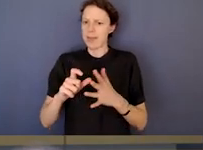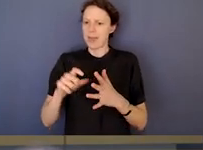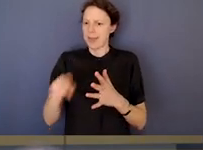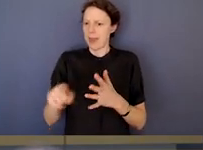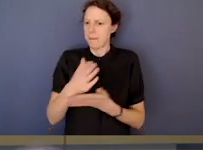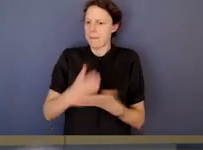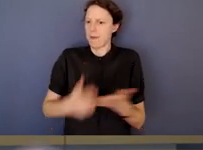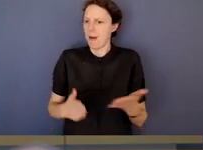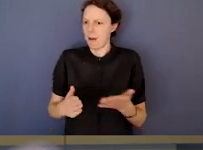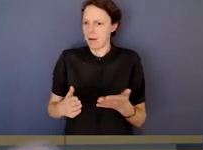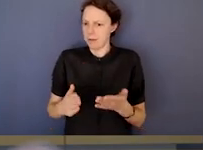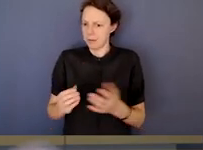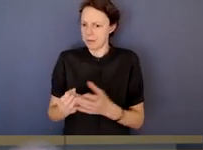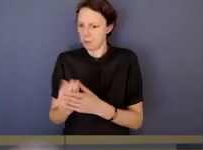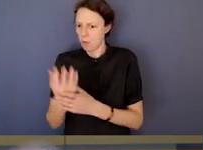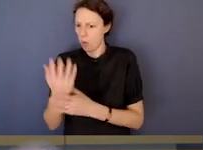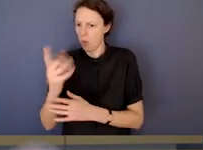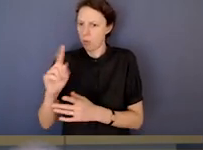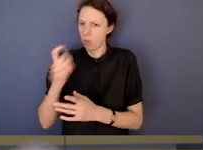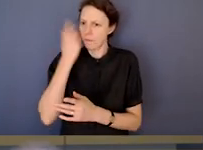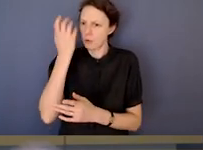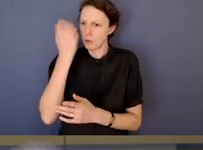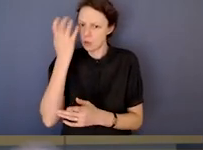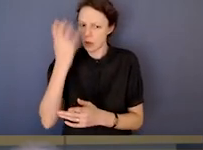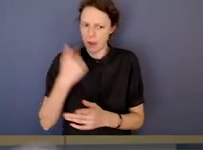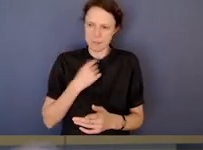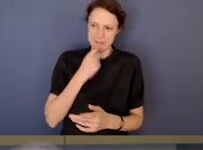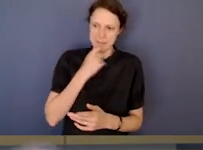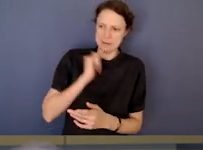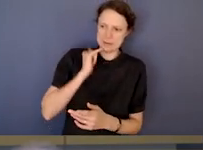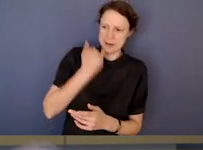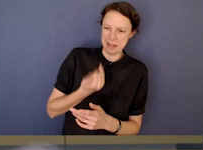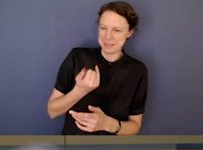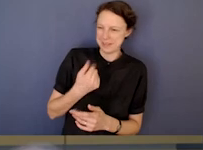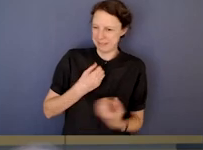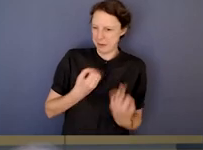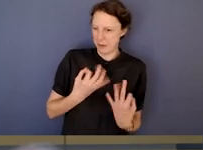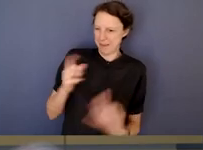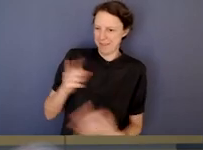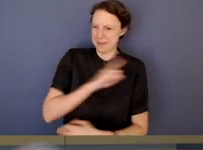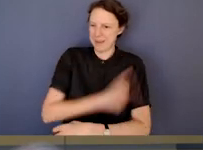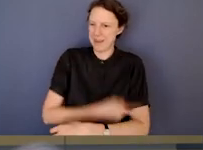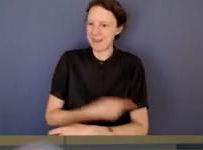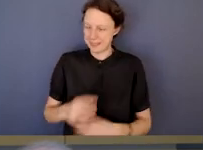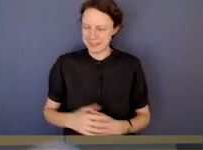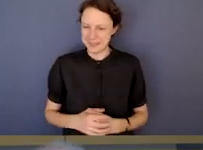So I'm looking on very jealously, I think some of us, but you're gonna get to do some of that work.